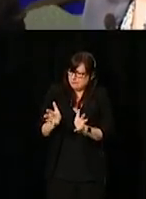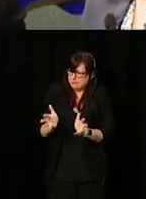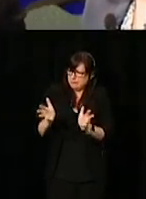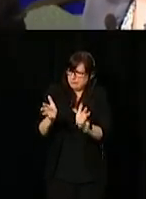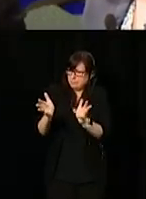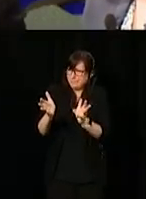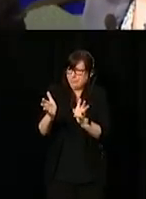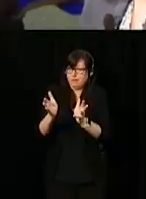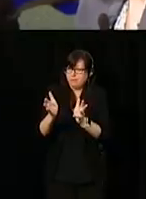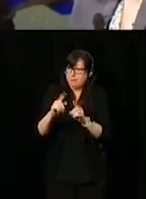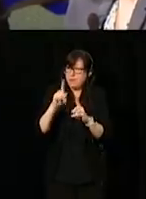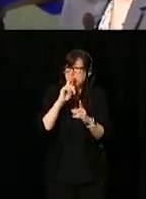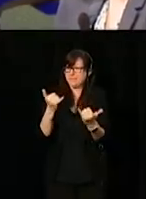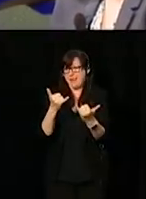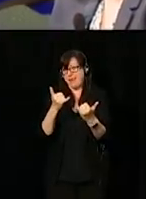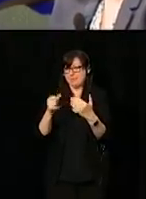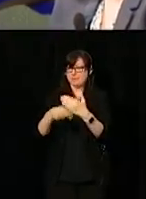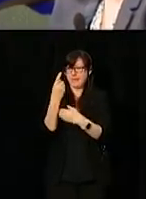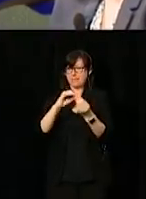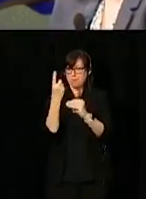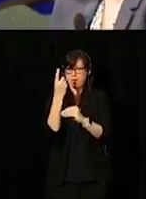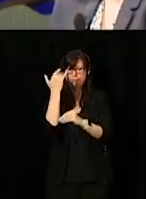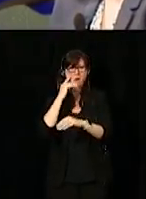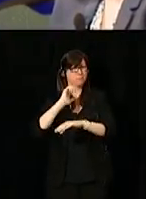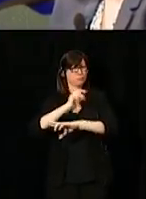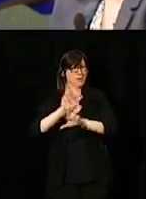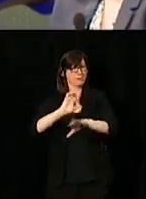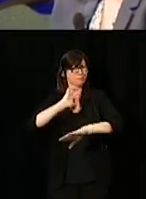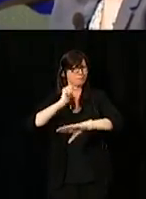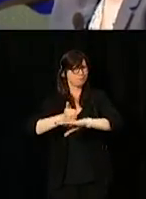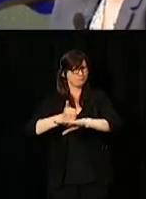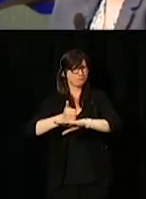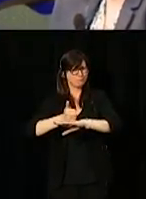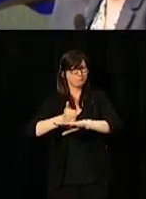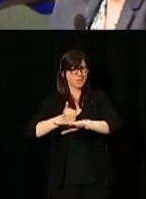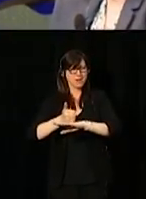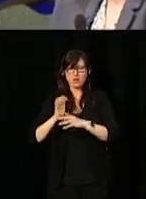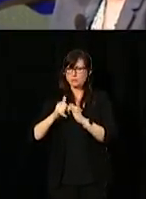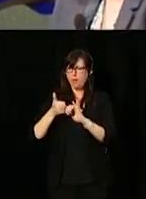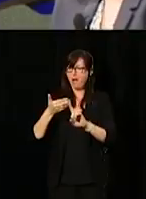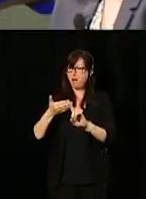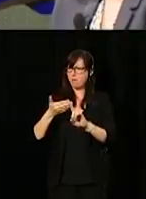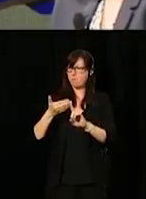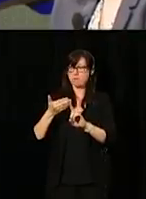but it really starts today now with implementation. How do you actually take something that's on the web,